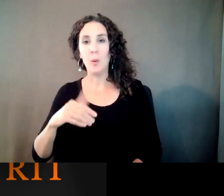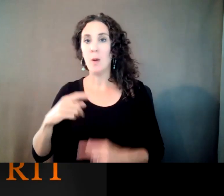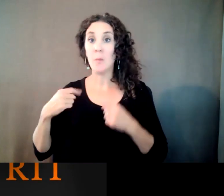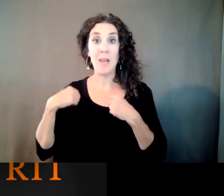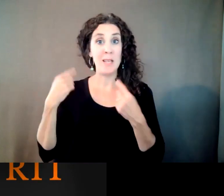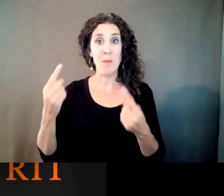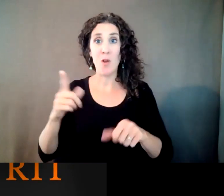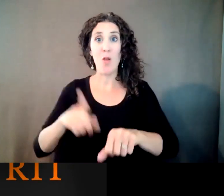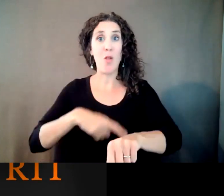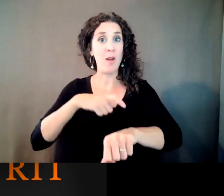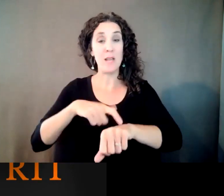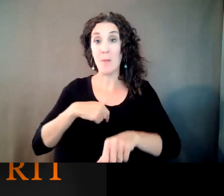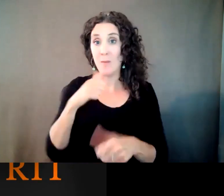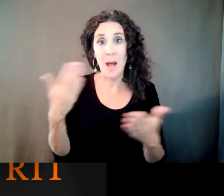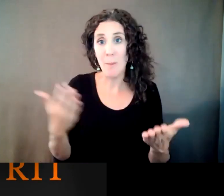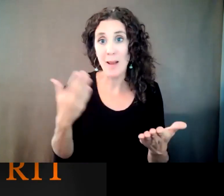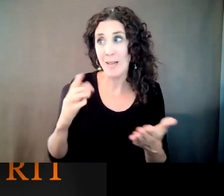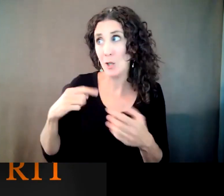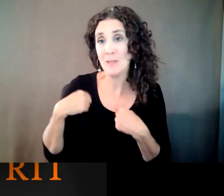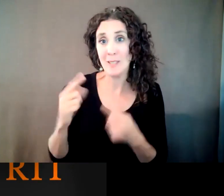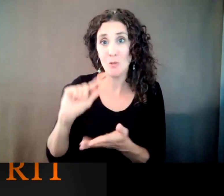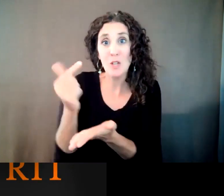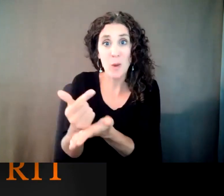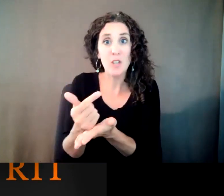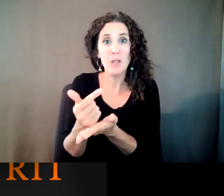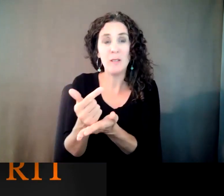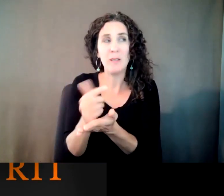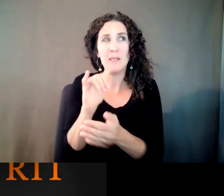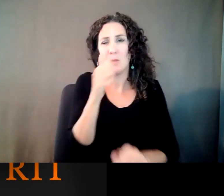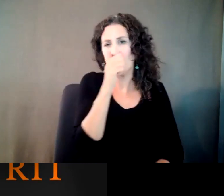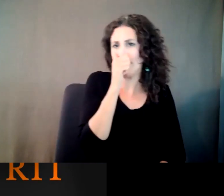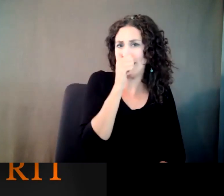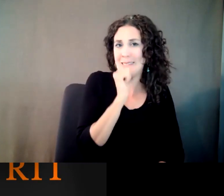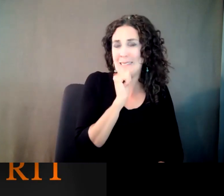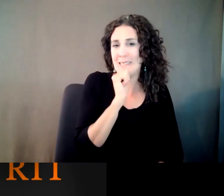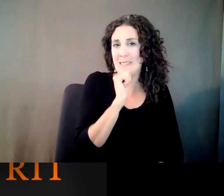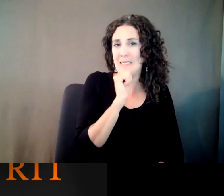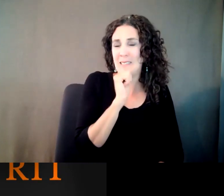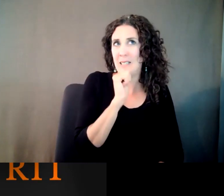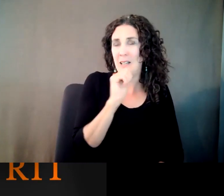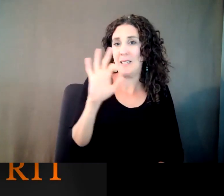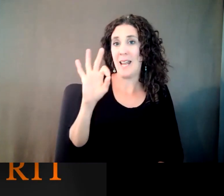I have not been here since I graduated, which is you know, well -- '94. So I can't even